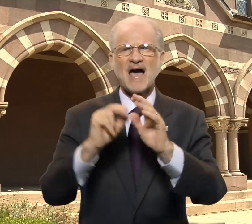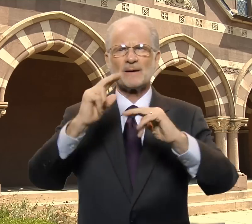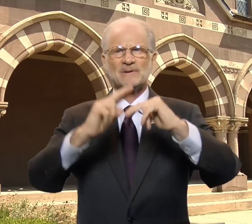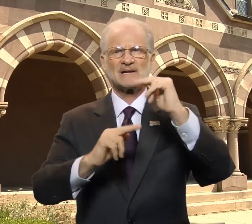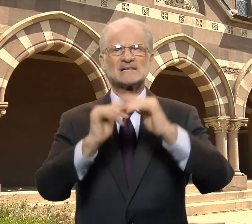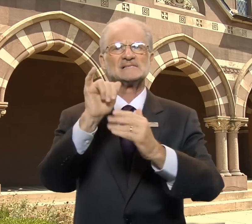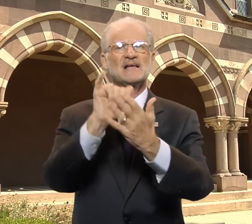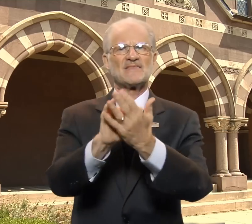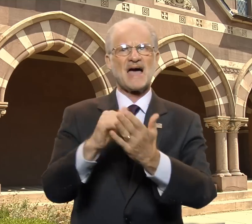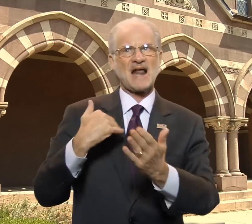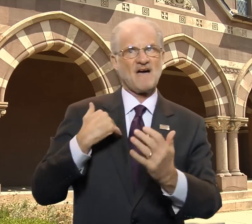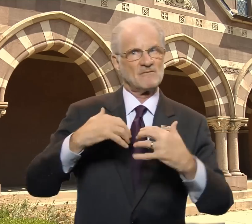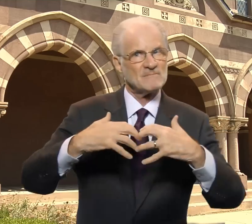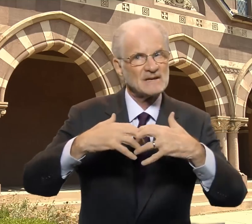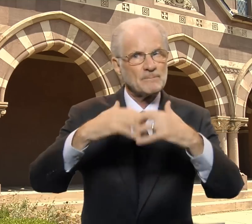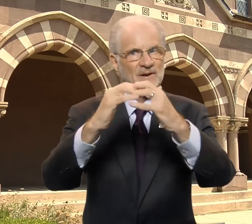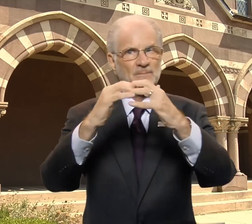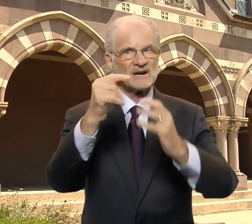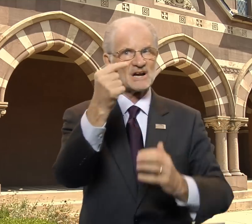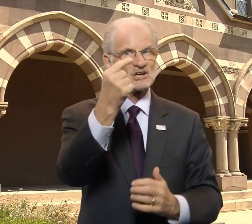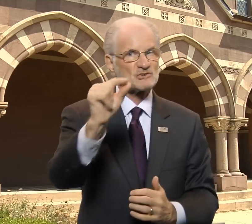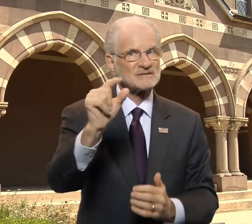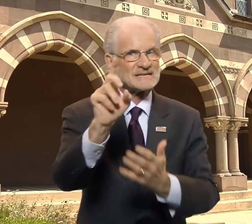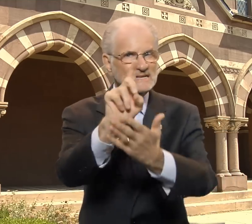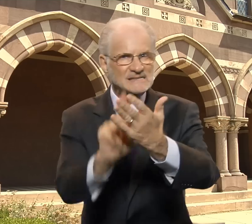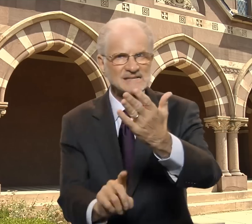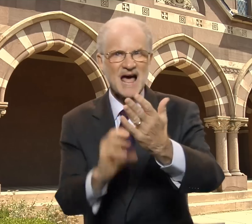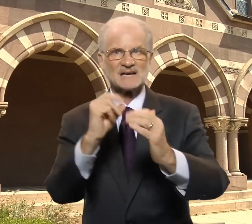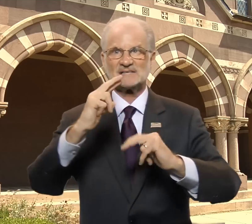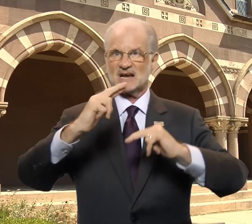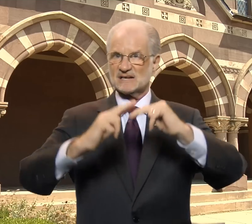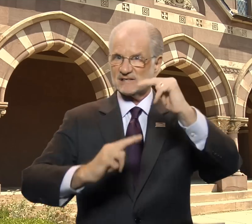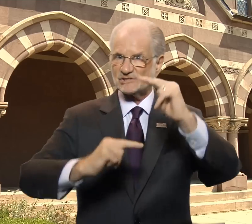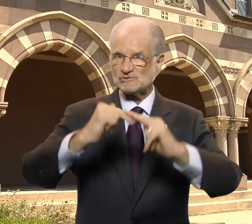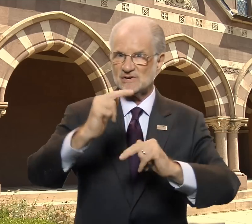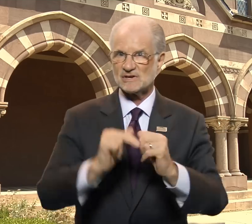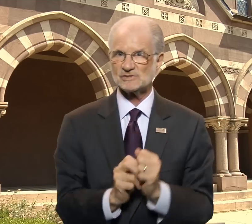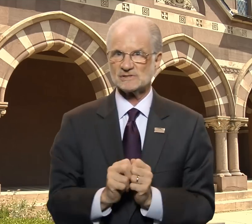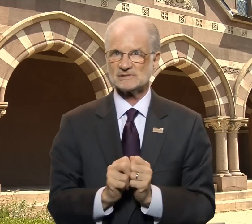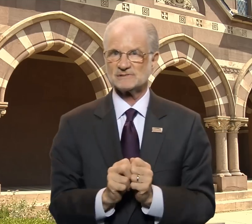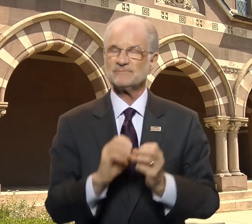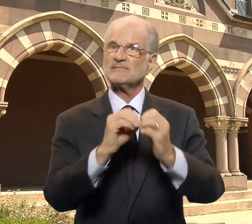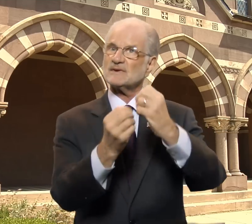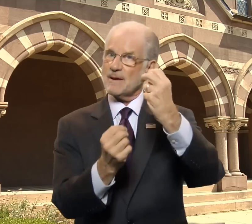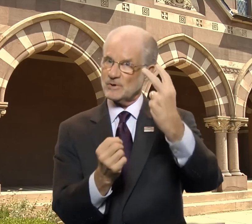that have implemented green designs and construction.